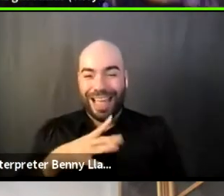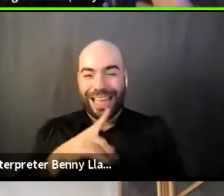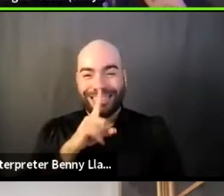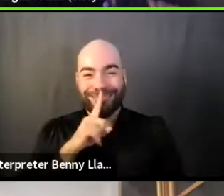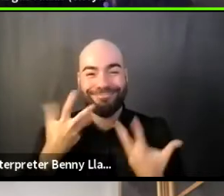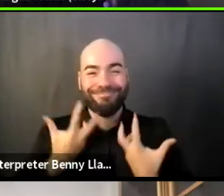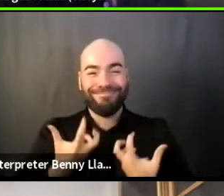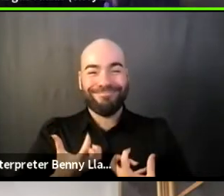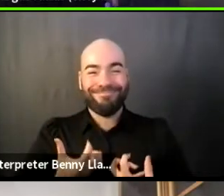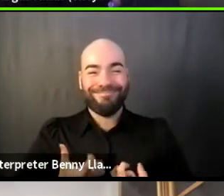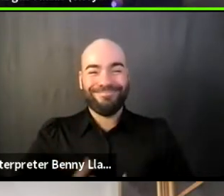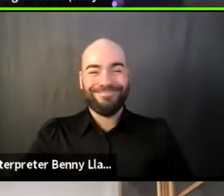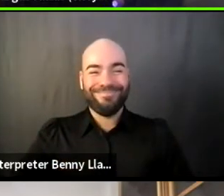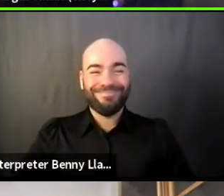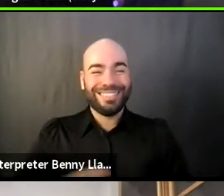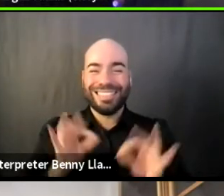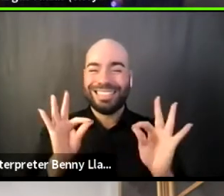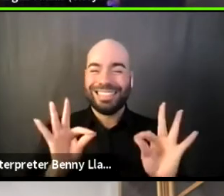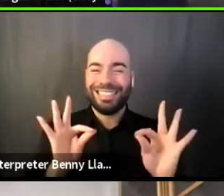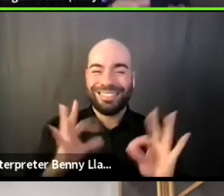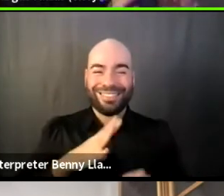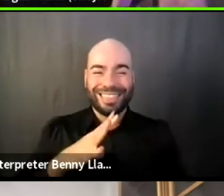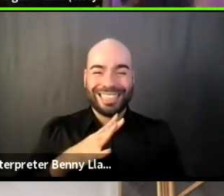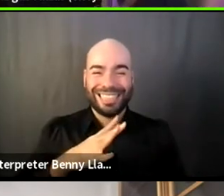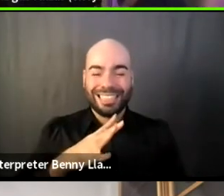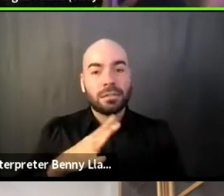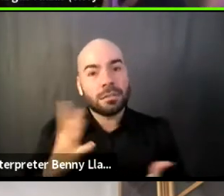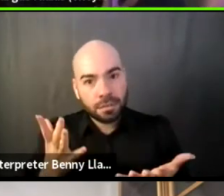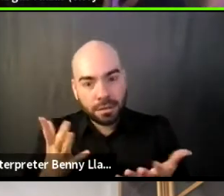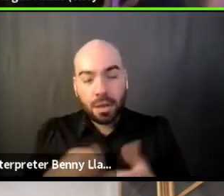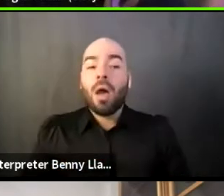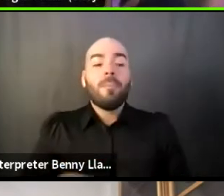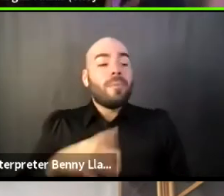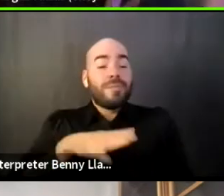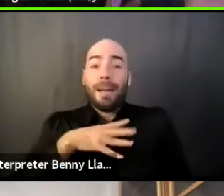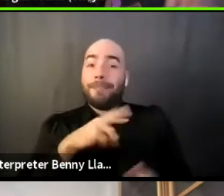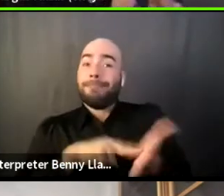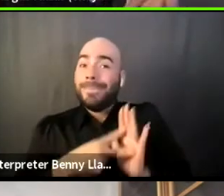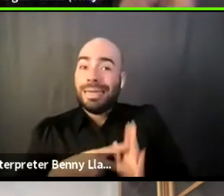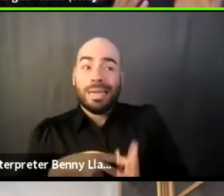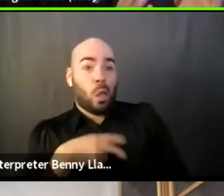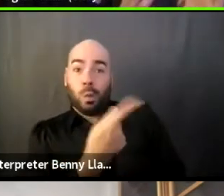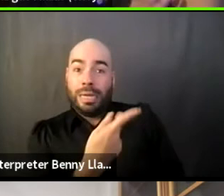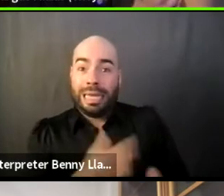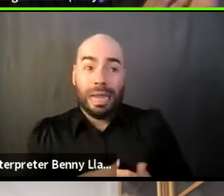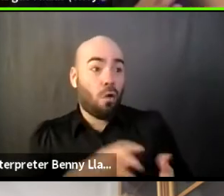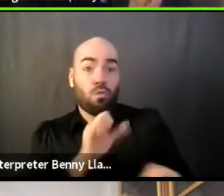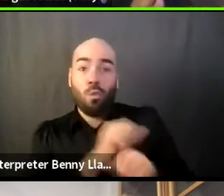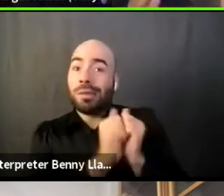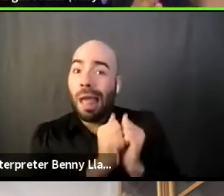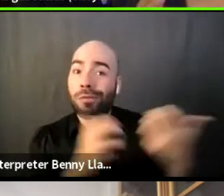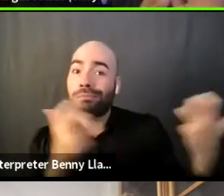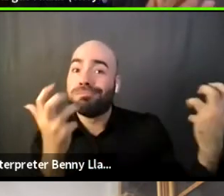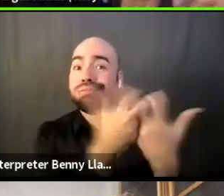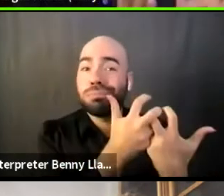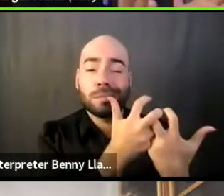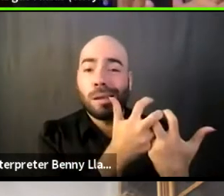And so be it, but that just means that we won't collaborate, and I hope that the work that you are doing is serving